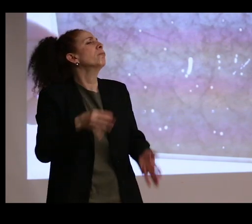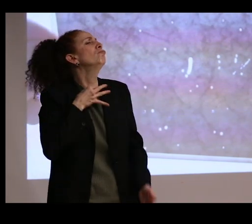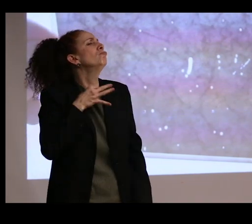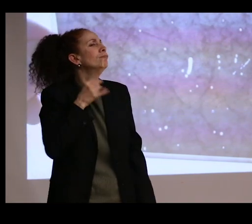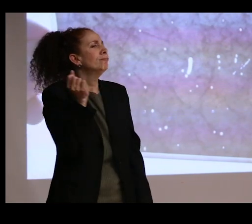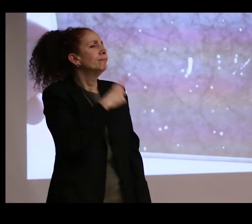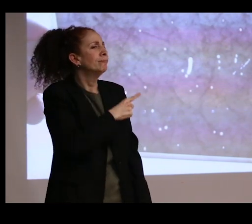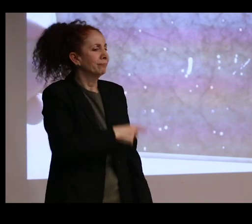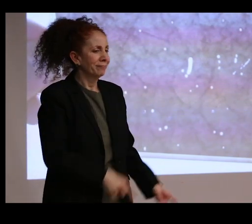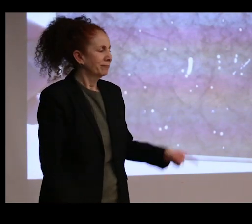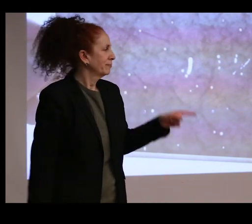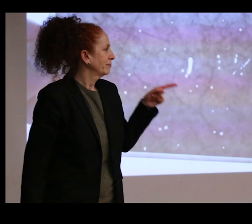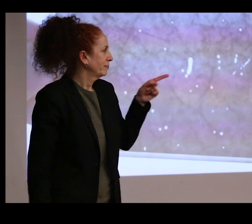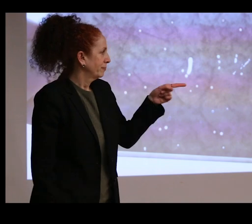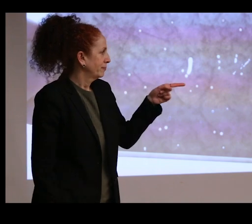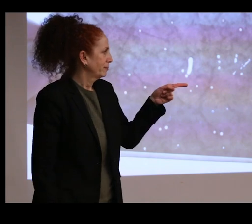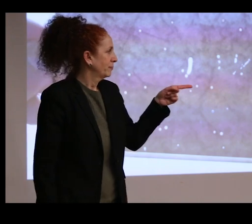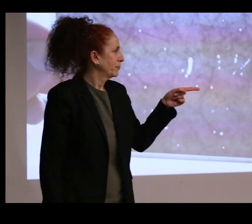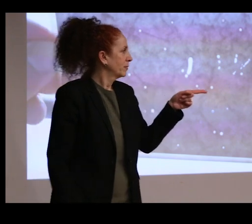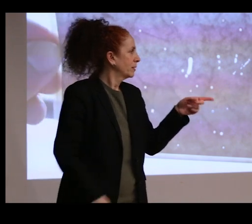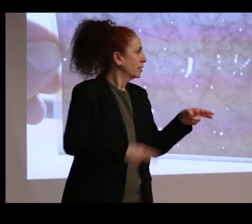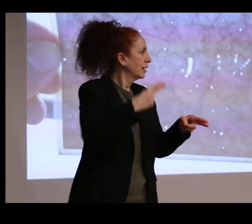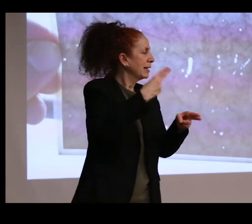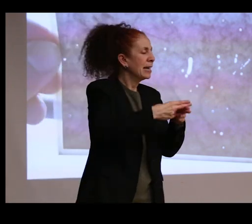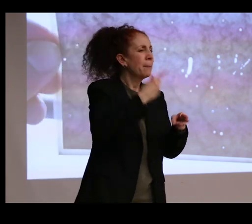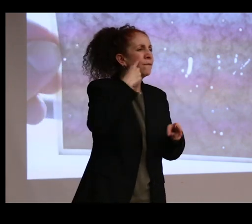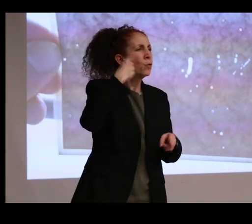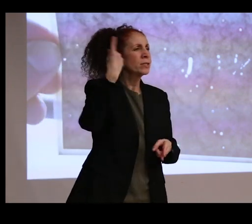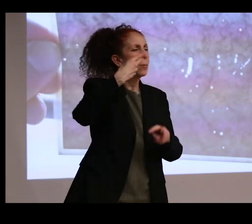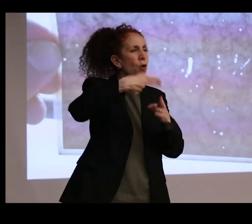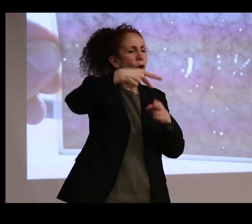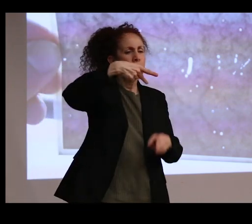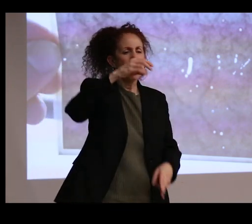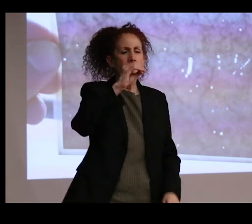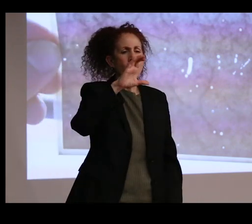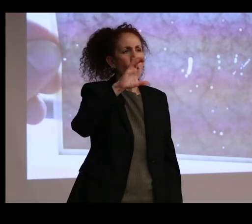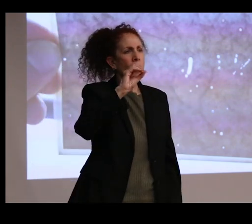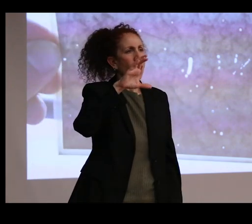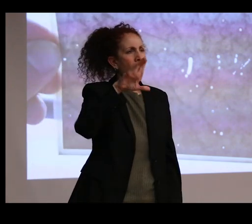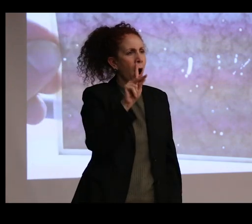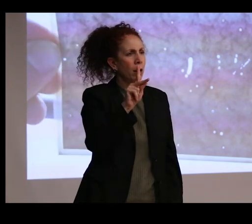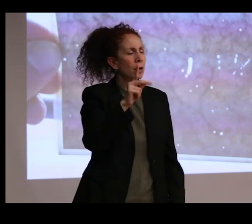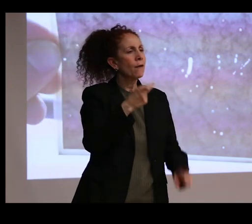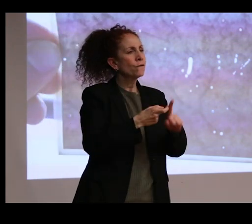I think it's named after someone named Pocock, Pocock, who was working in southern India and actually